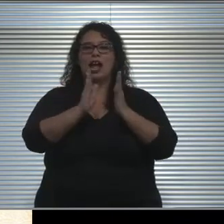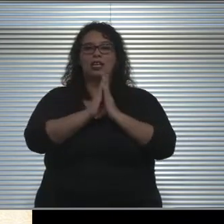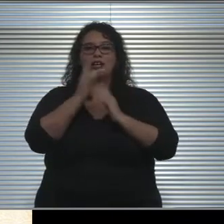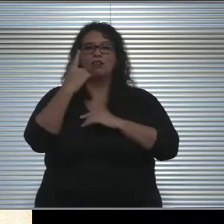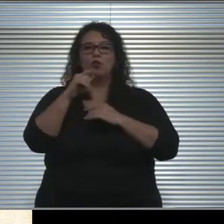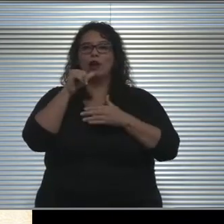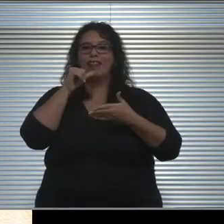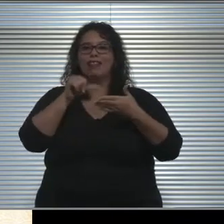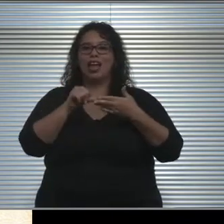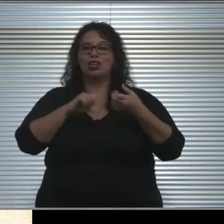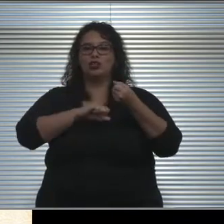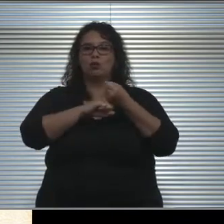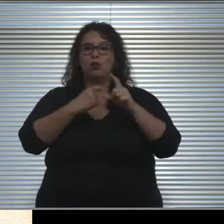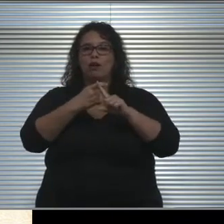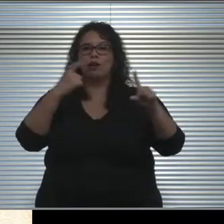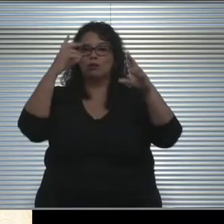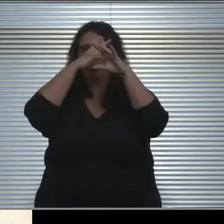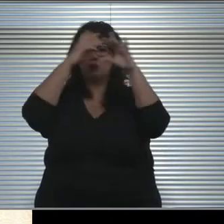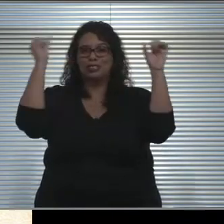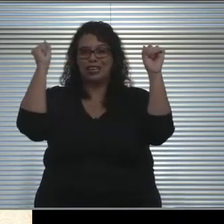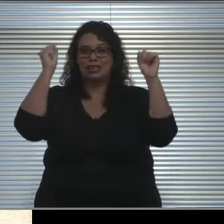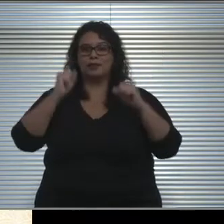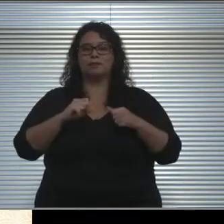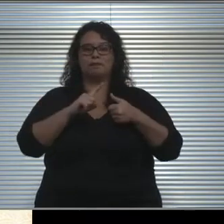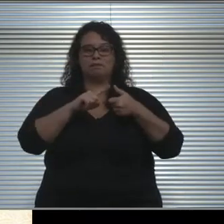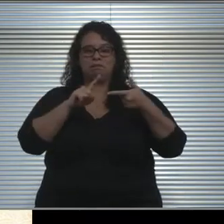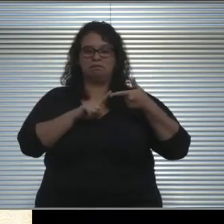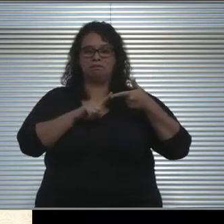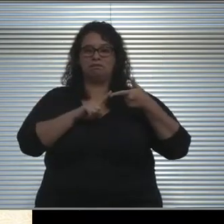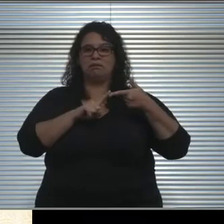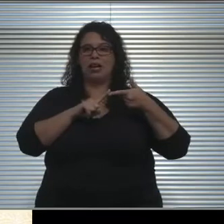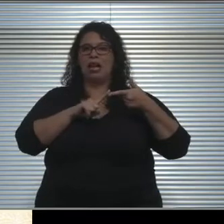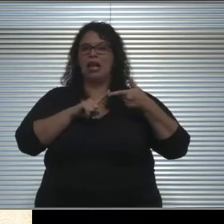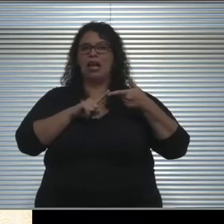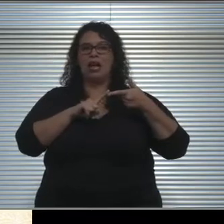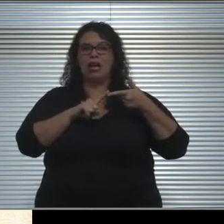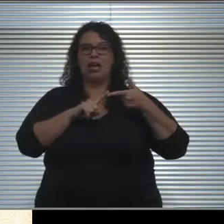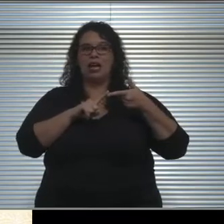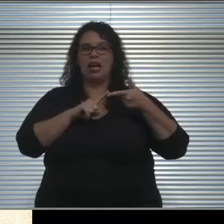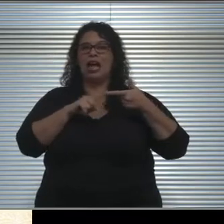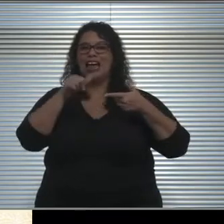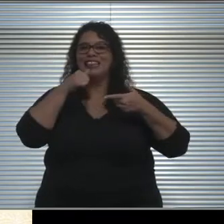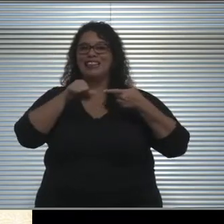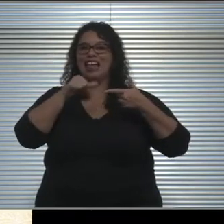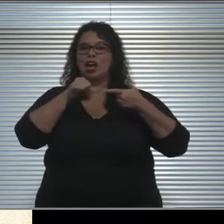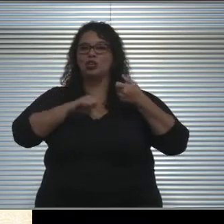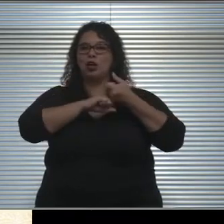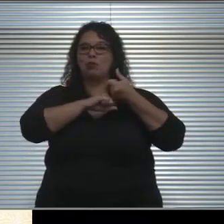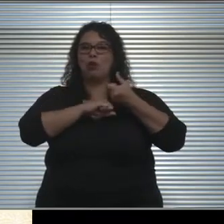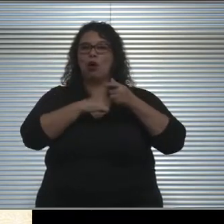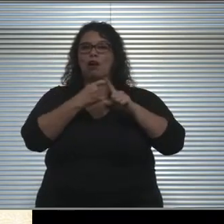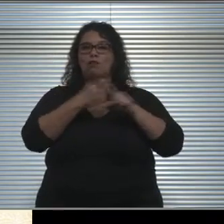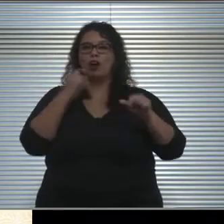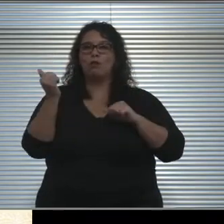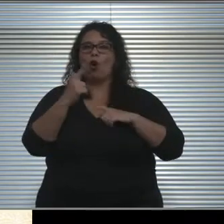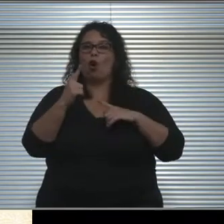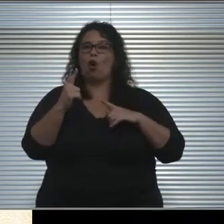from the superintendent, they're requiring a letter of support from all labor representatives,